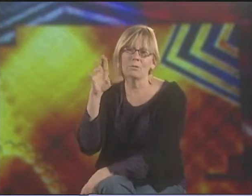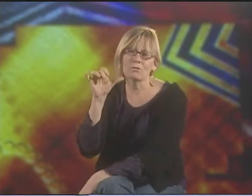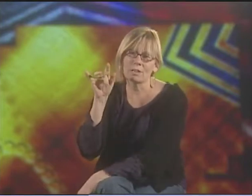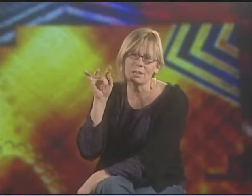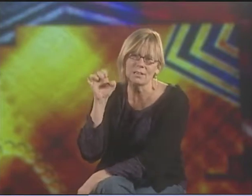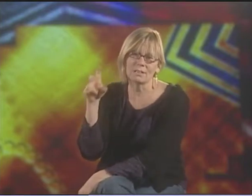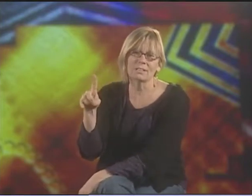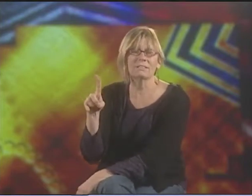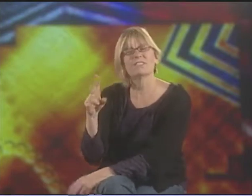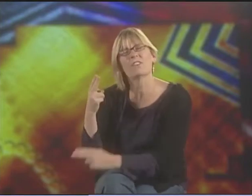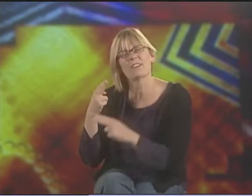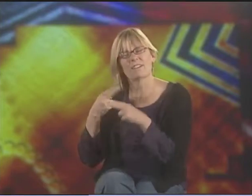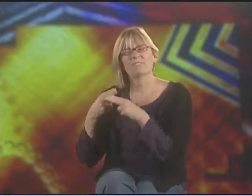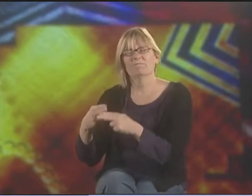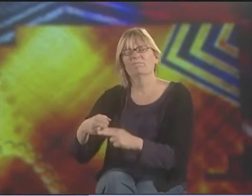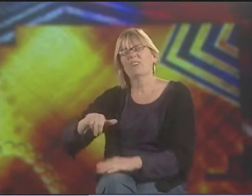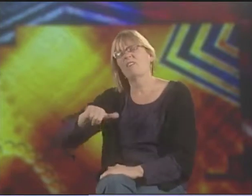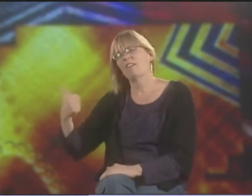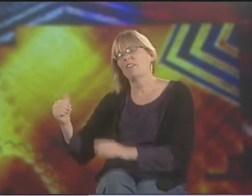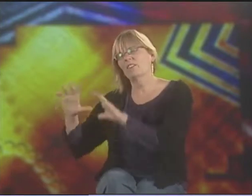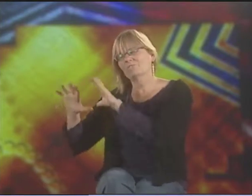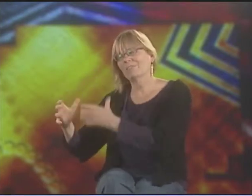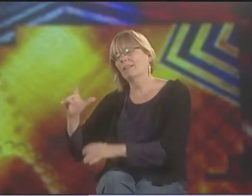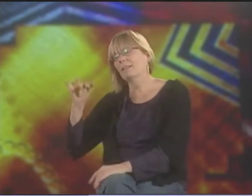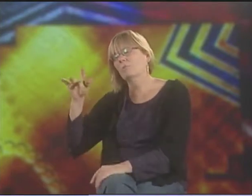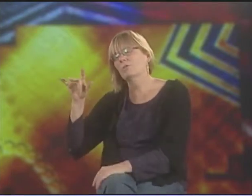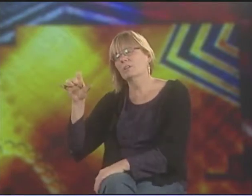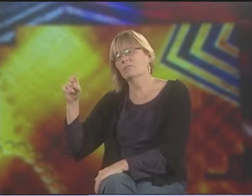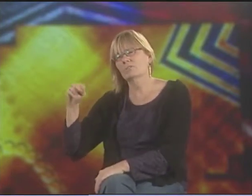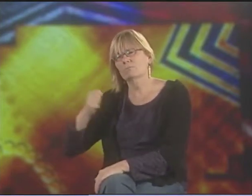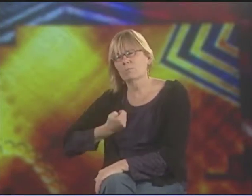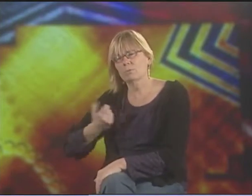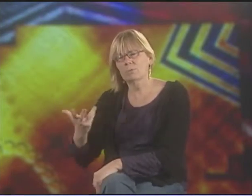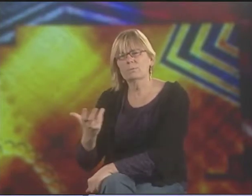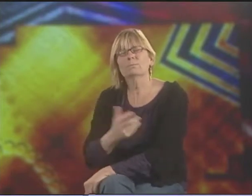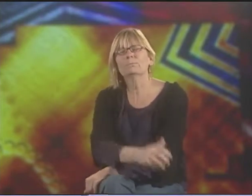SO THE JOURNEY STARTS WITH OPPRESSION, IN A SENSE, AND THEN IT ENDS WITH A CELEBRATION.